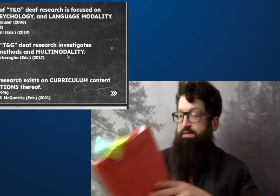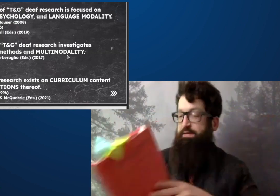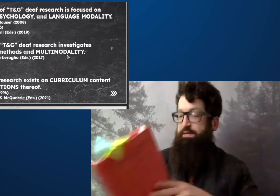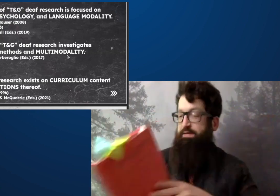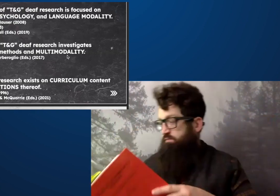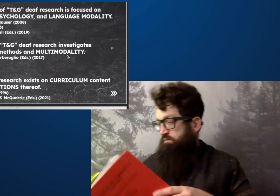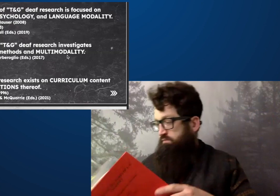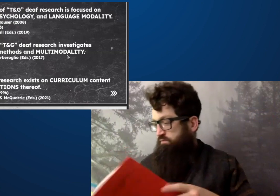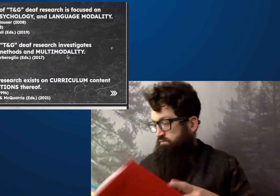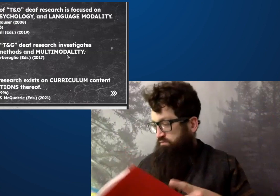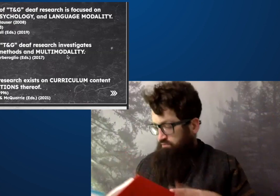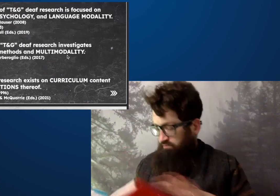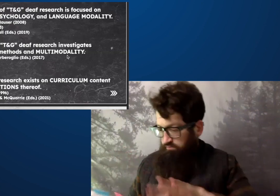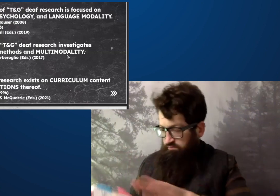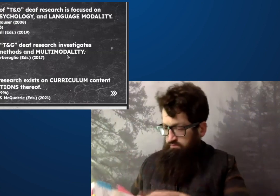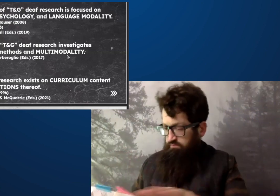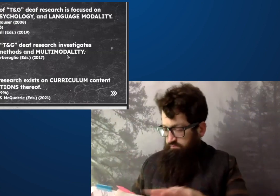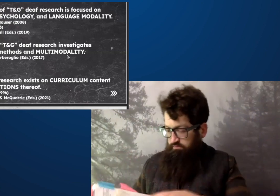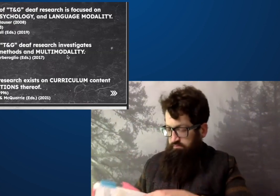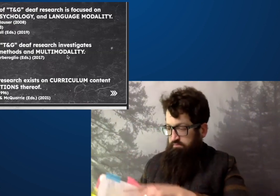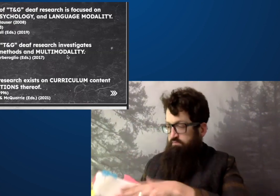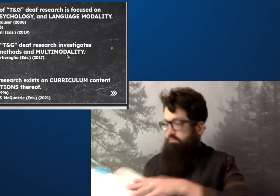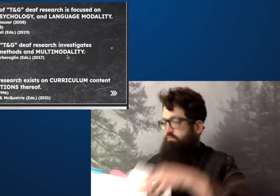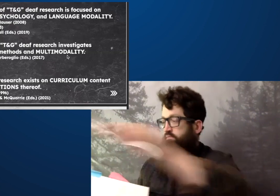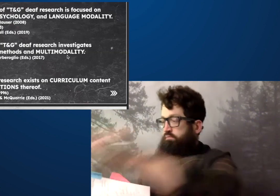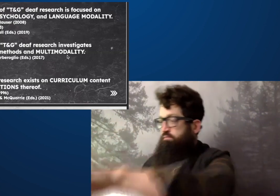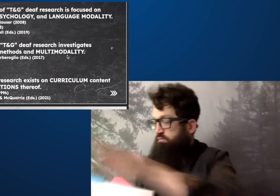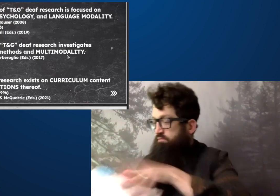This is his sign name.